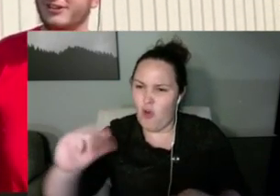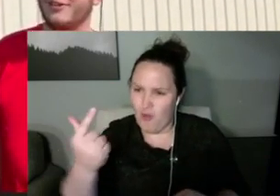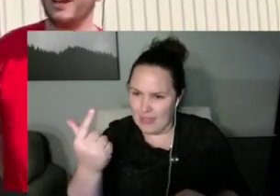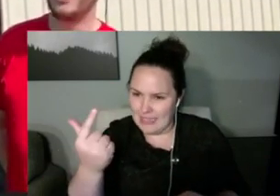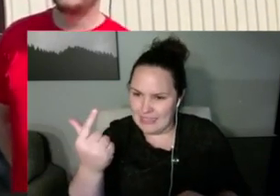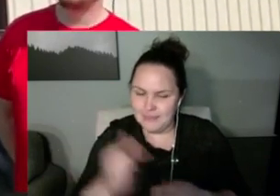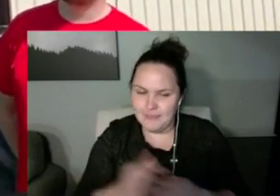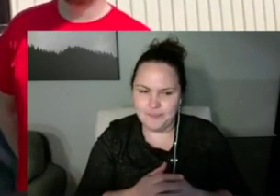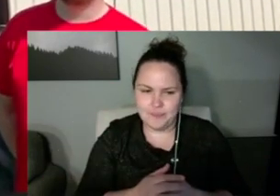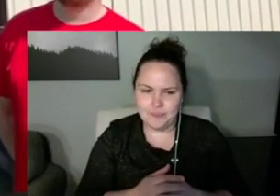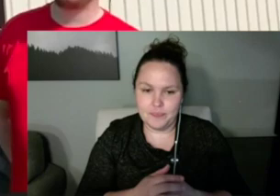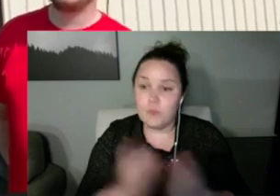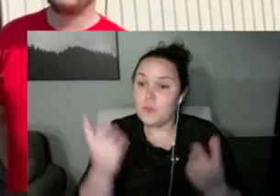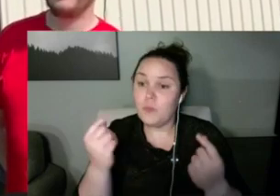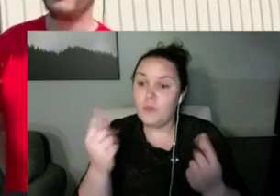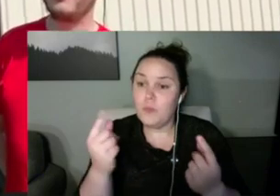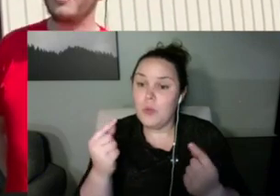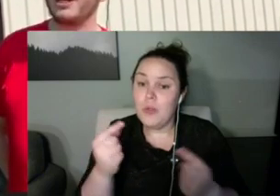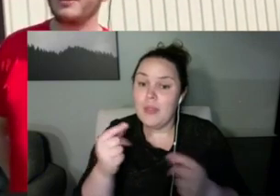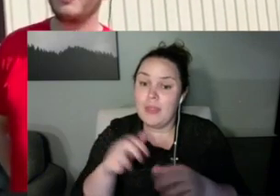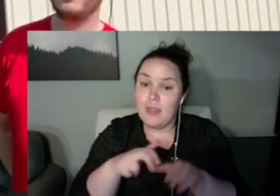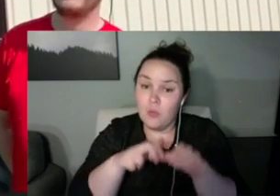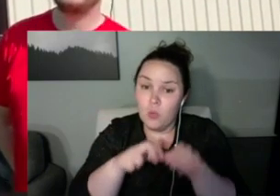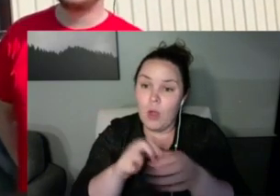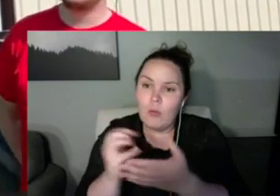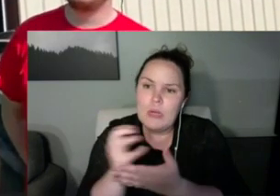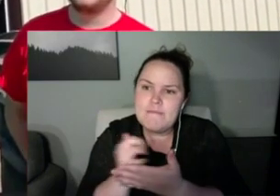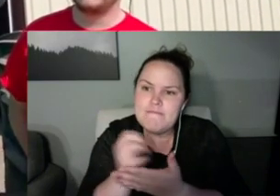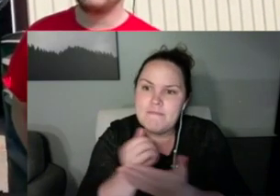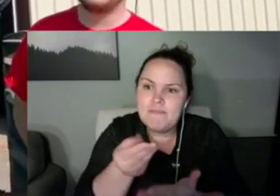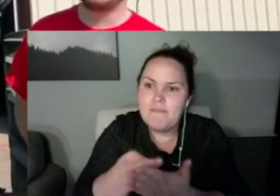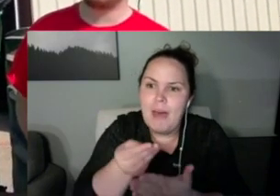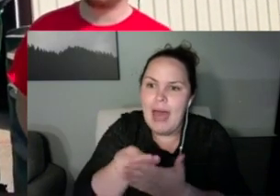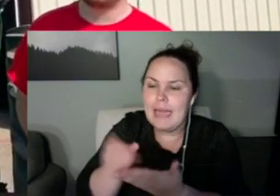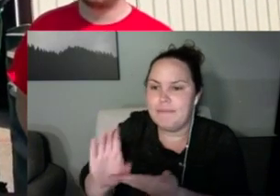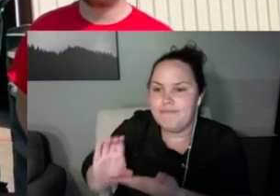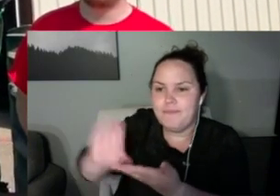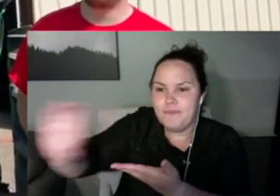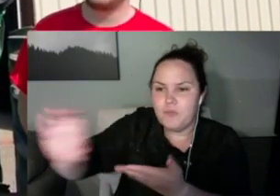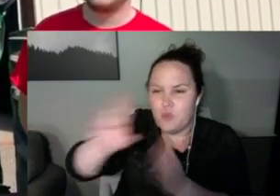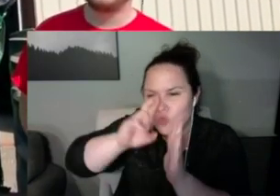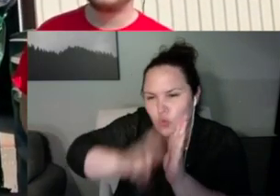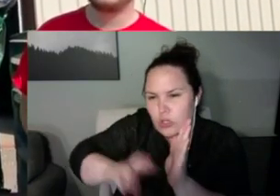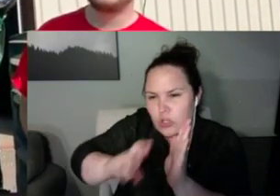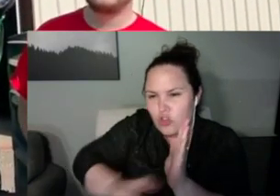It's the first Saturday in August and it's a ride that we raise money for eyesight research.